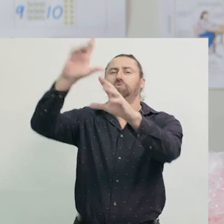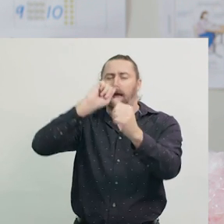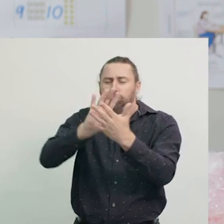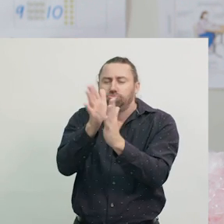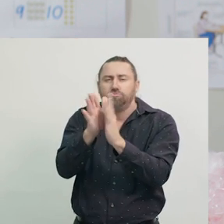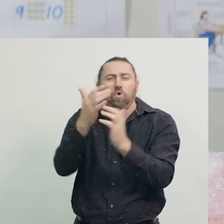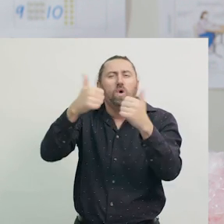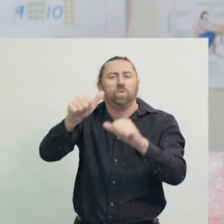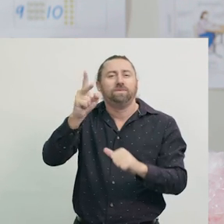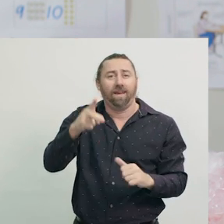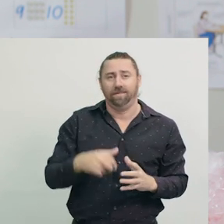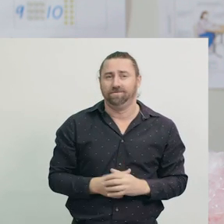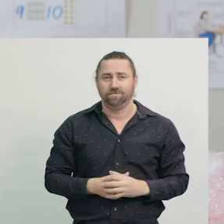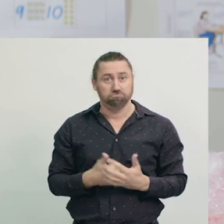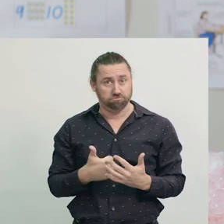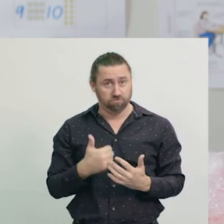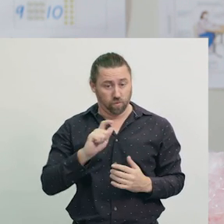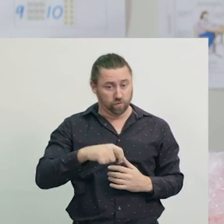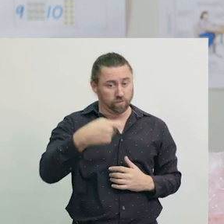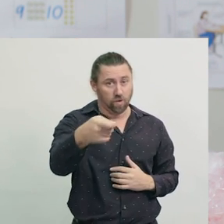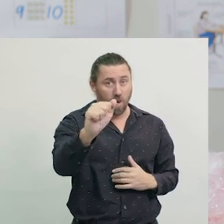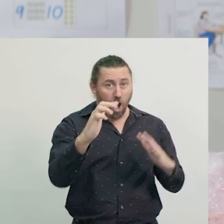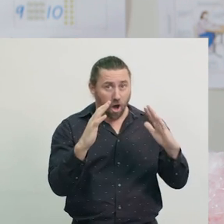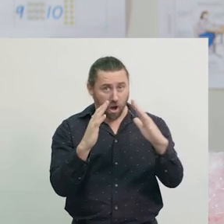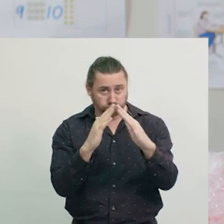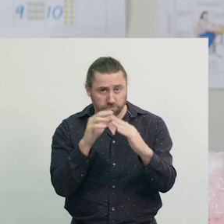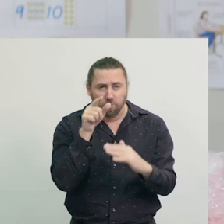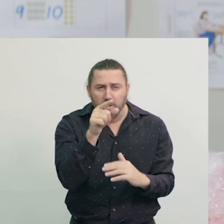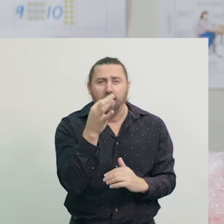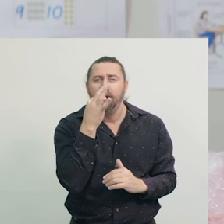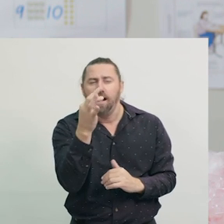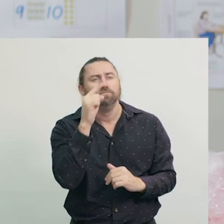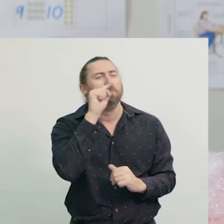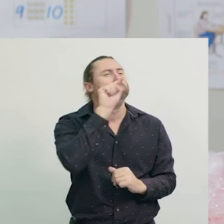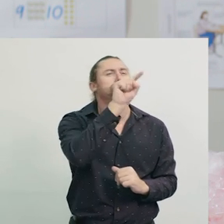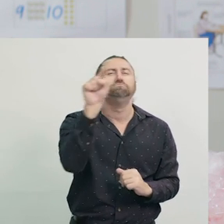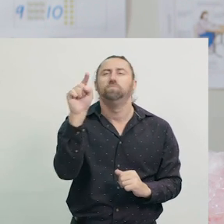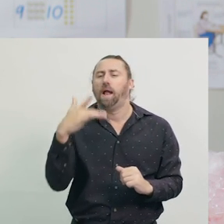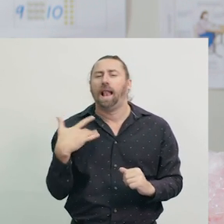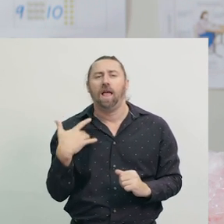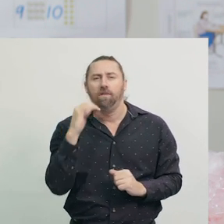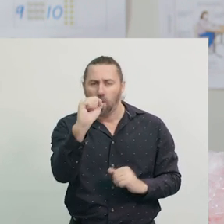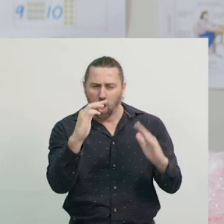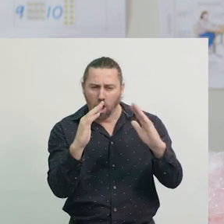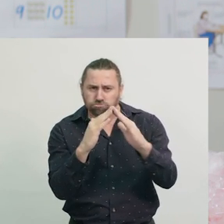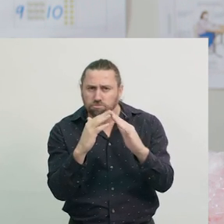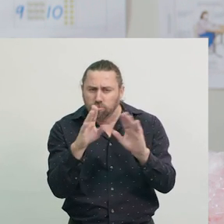Now it’s your turn. You could talk to the people in your home, about how the rubbish is sorted.